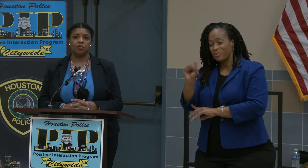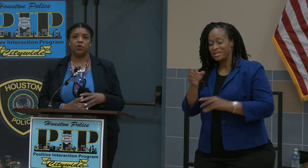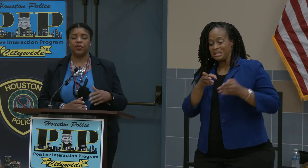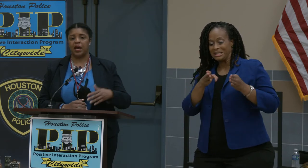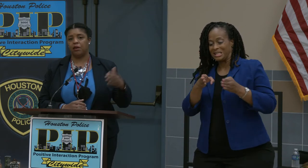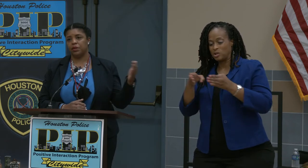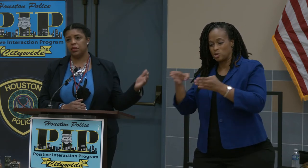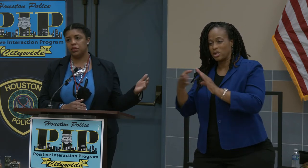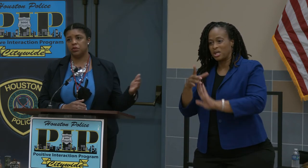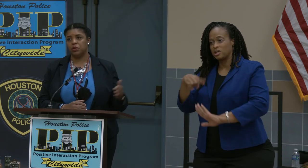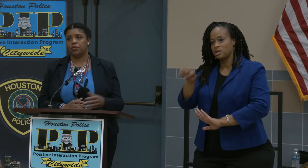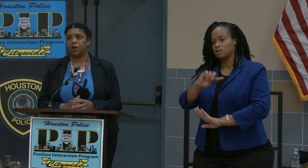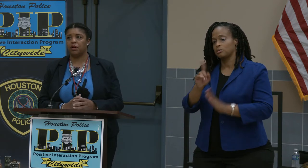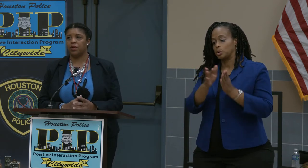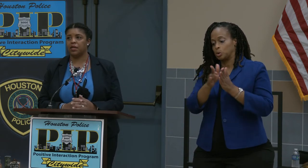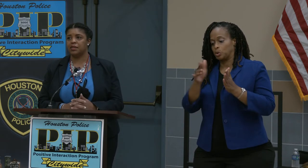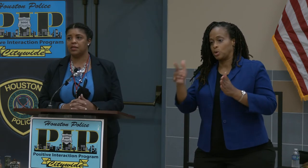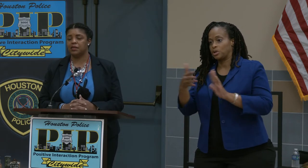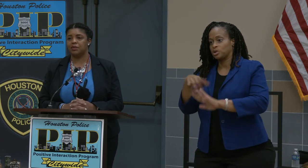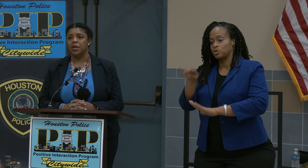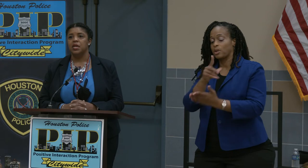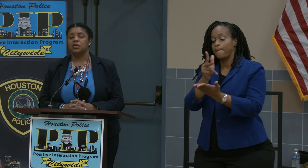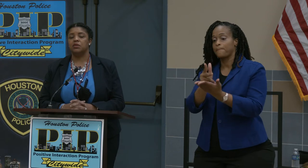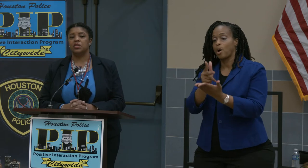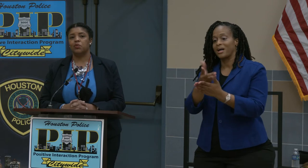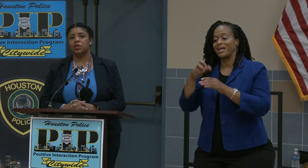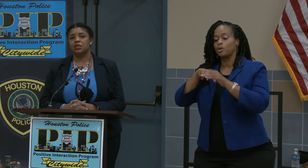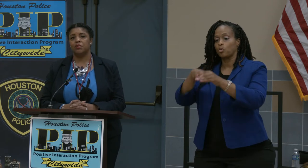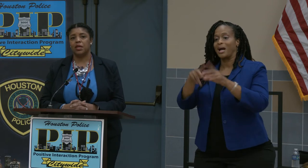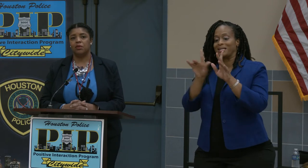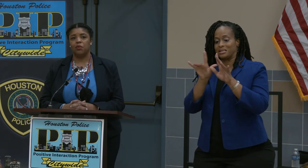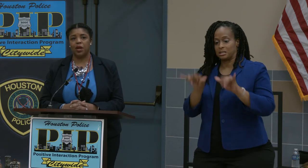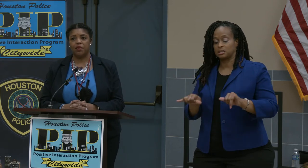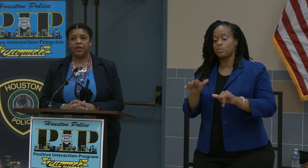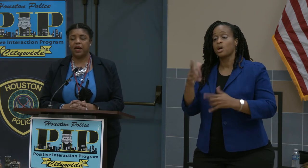moving out into the Park & Ride system. So I just wanted to make you aware of that.